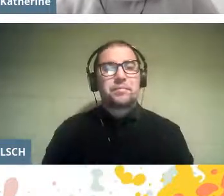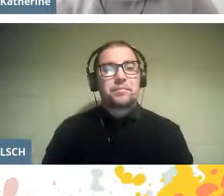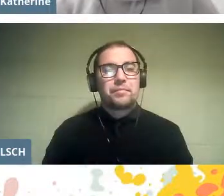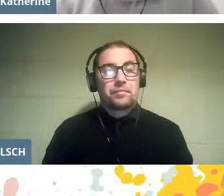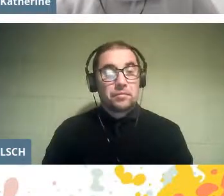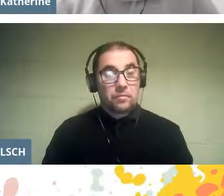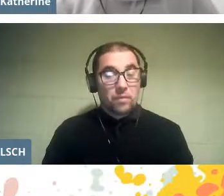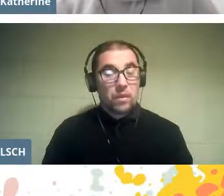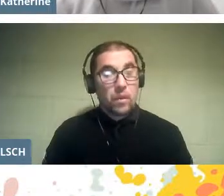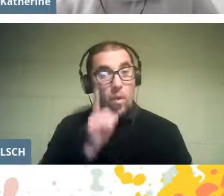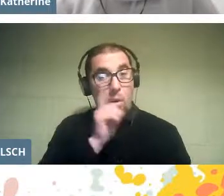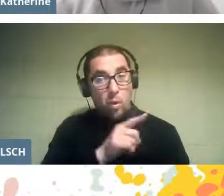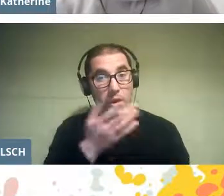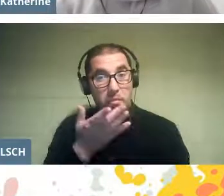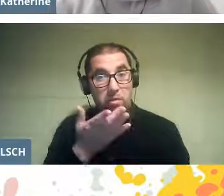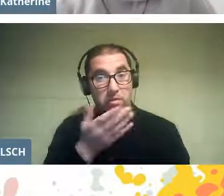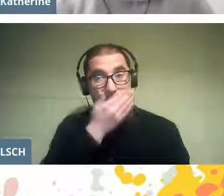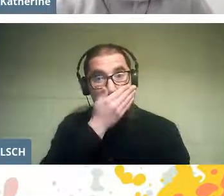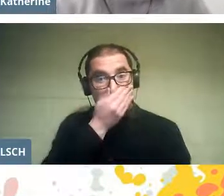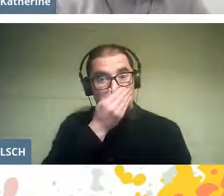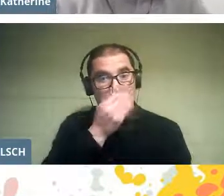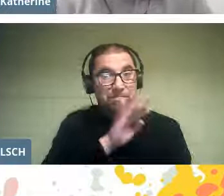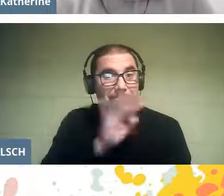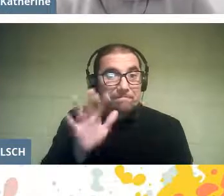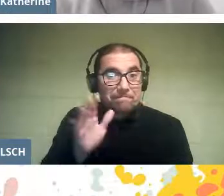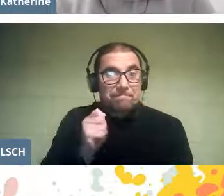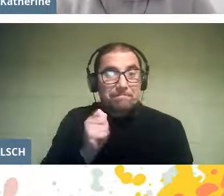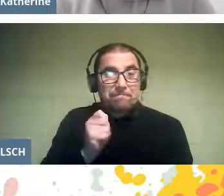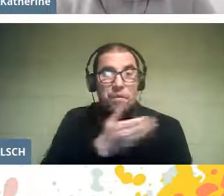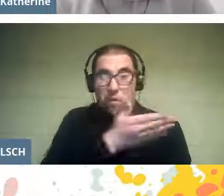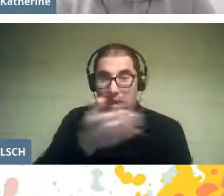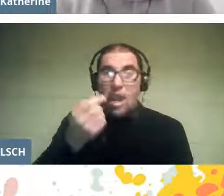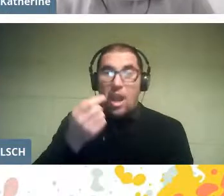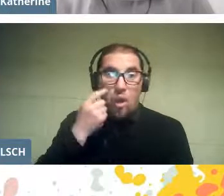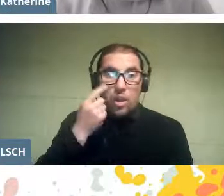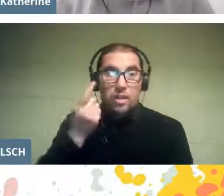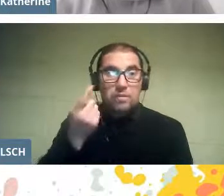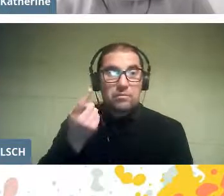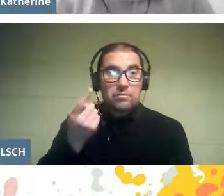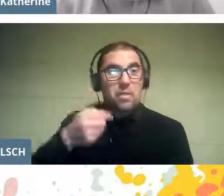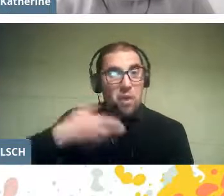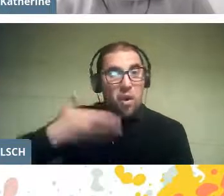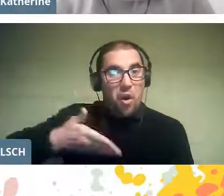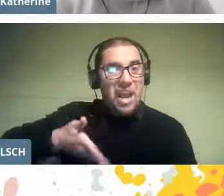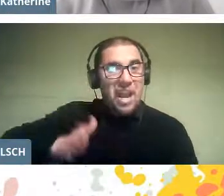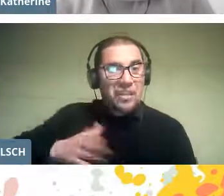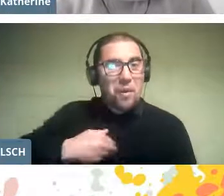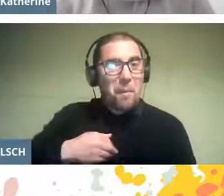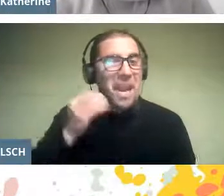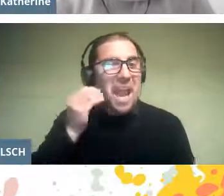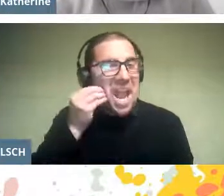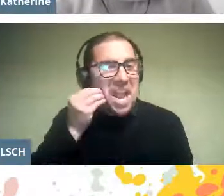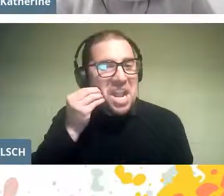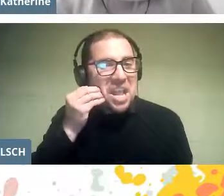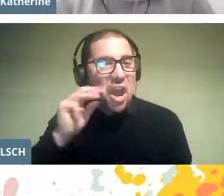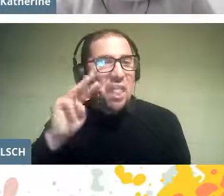And one last thing... for the record, today my third grandson was born.